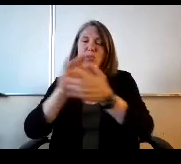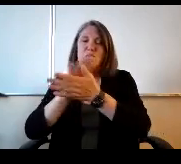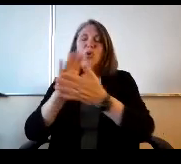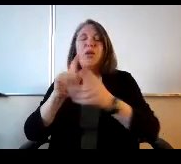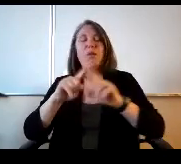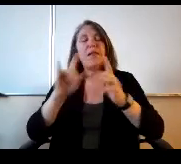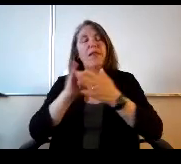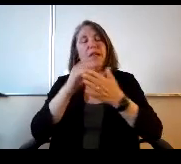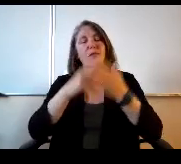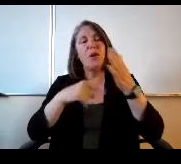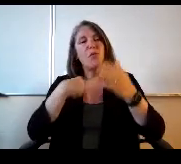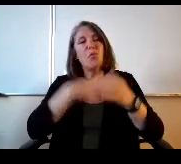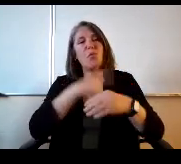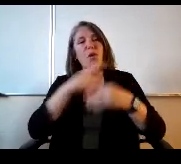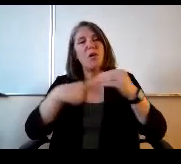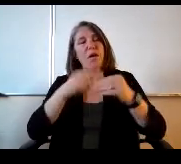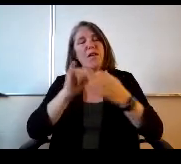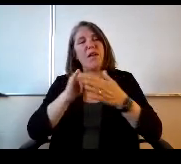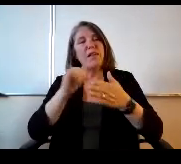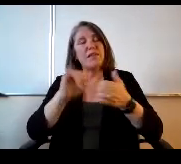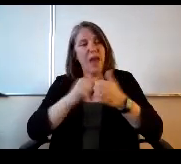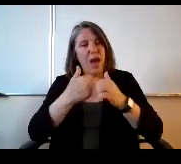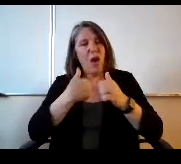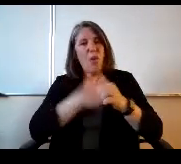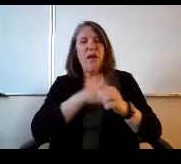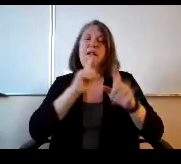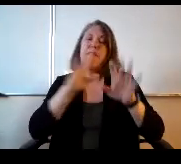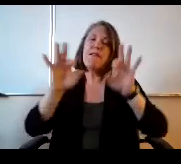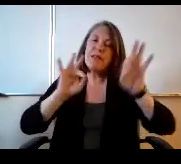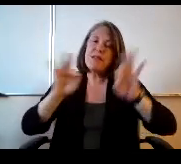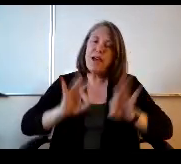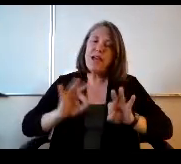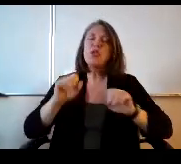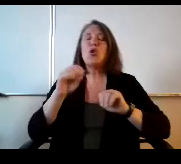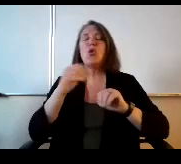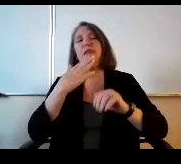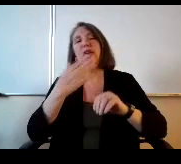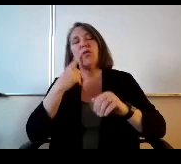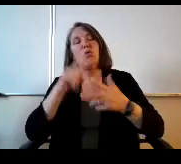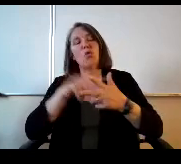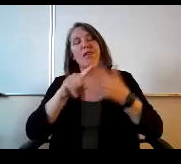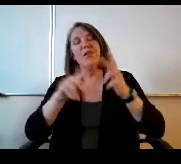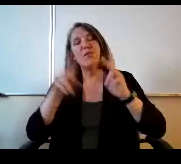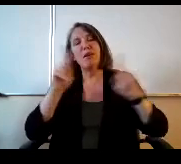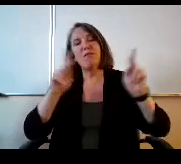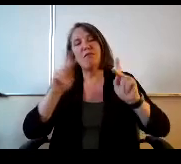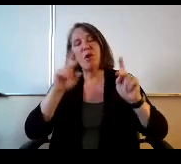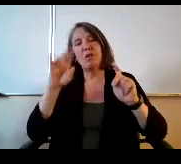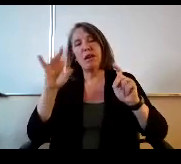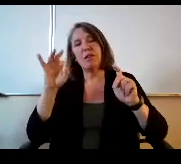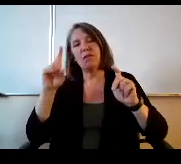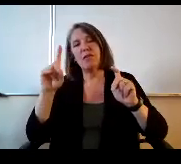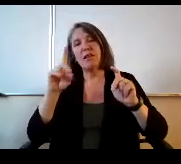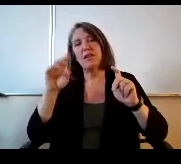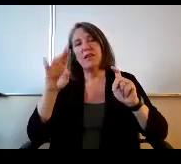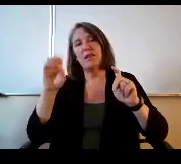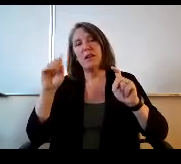but that's what we're about, right? That's what defines us. So thank you to these three folks. Doctor Phil, Doctor Smith, Miss Lang,